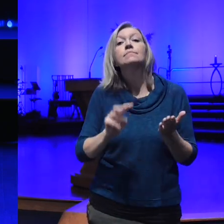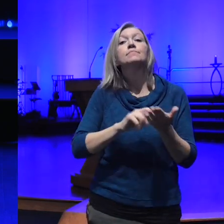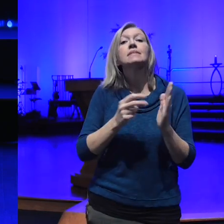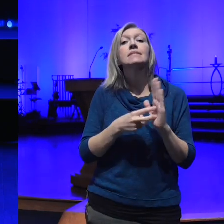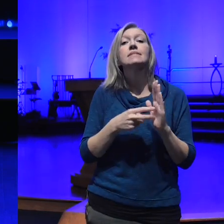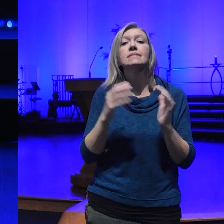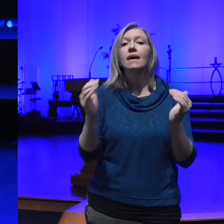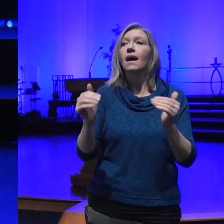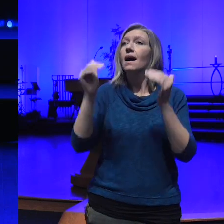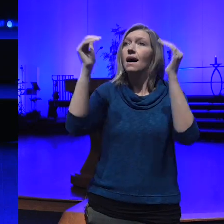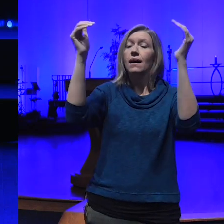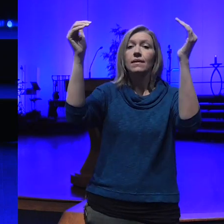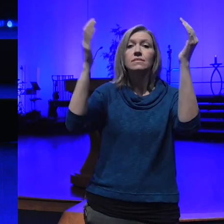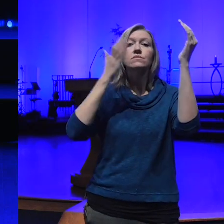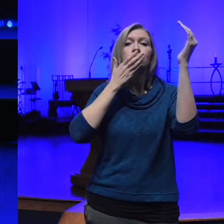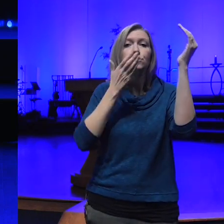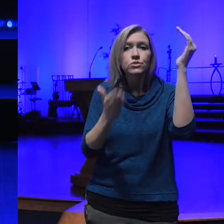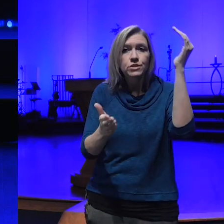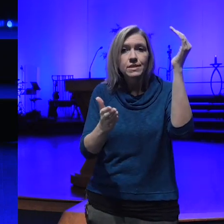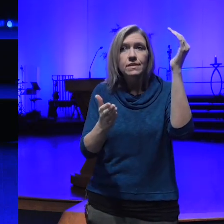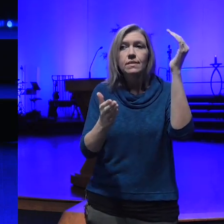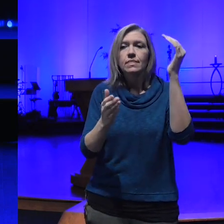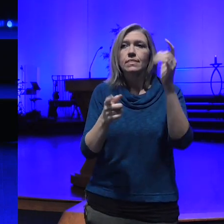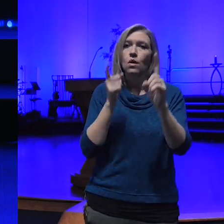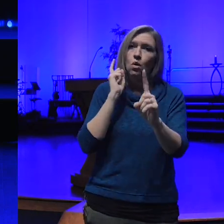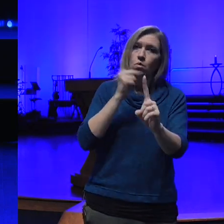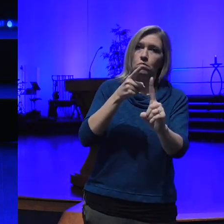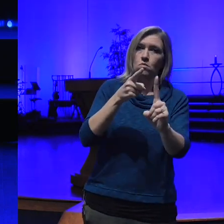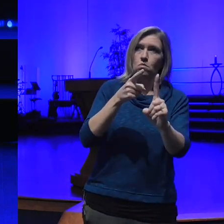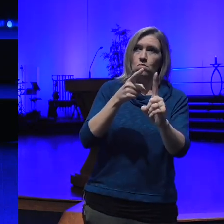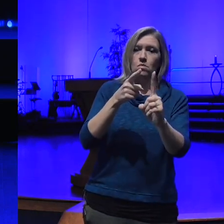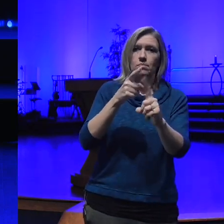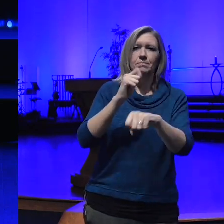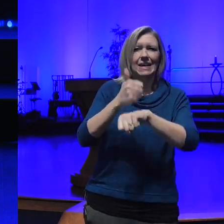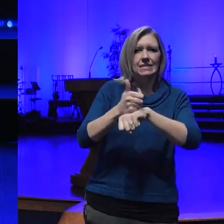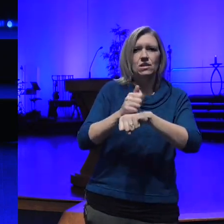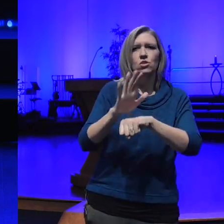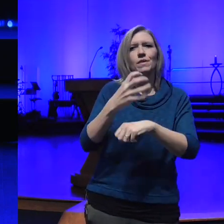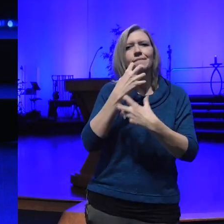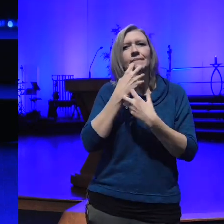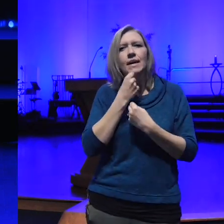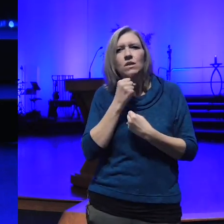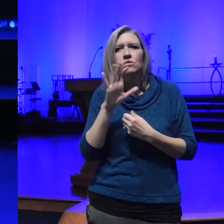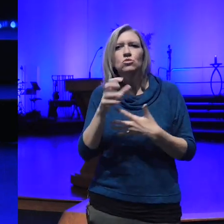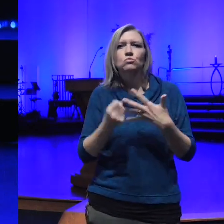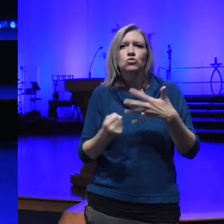especially the ultimate goal According to which Val values and priorities are established in an